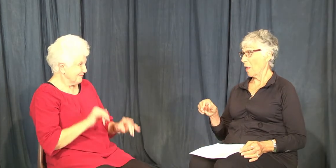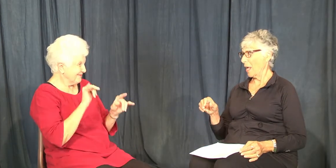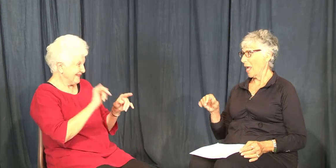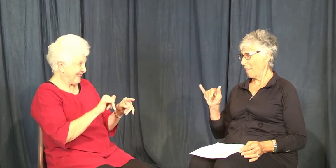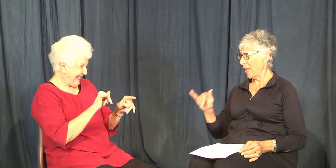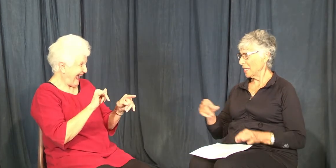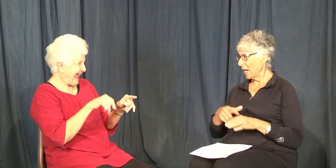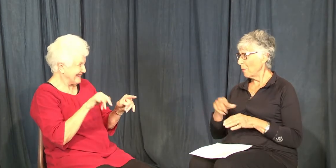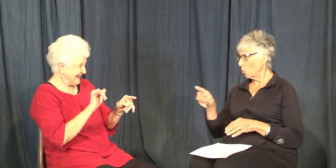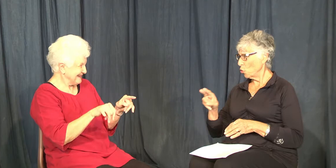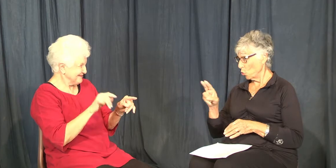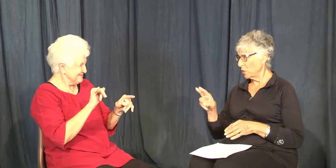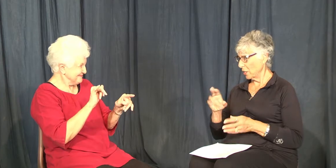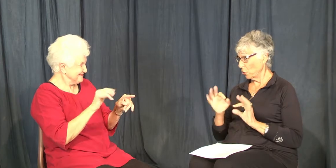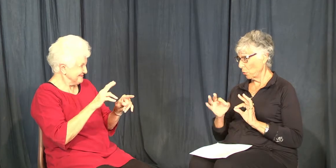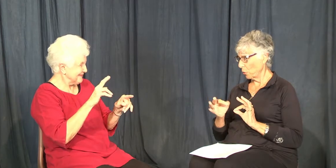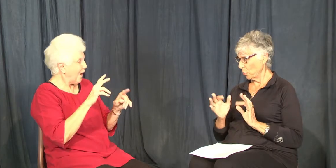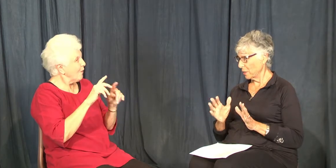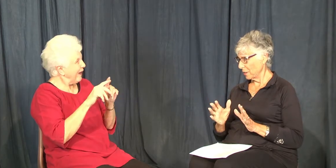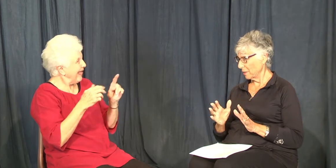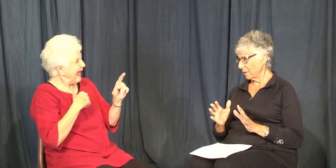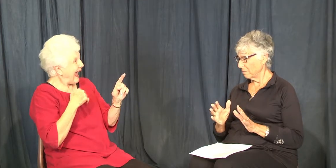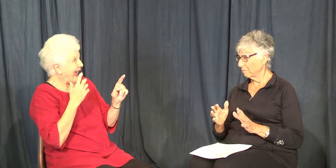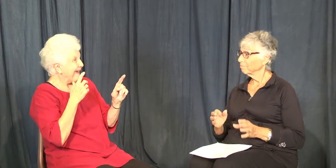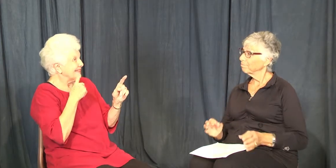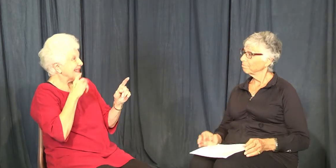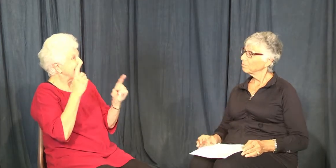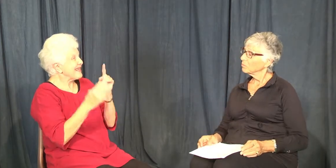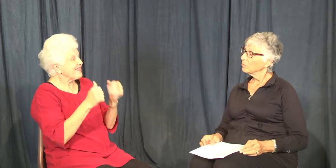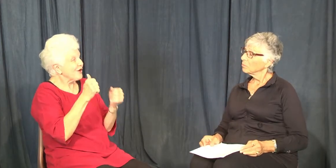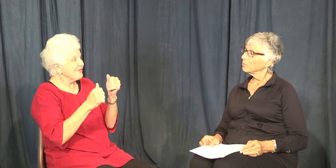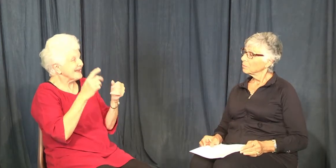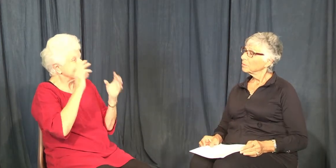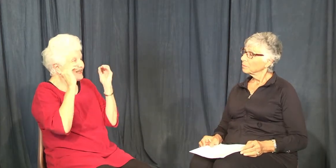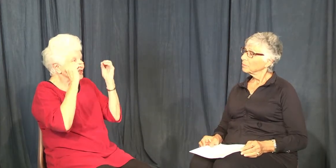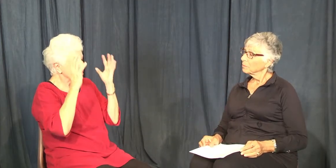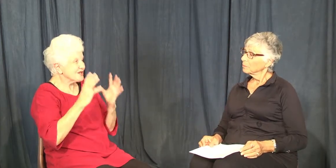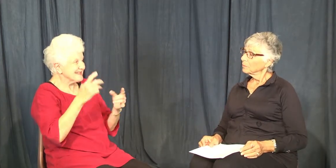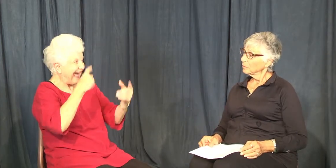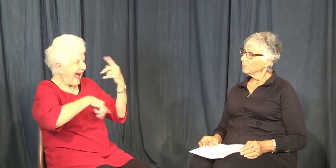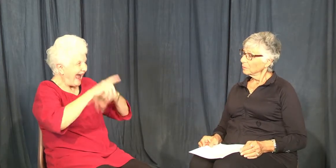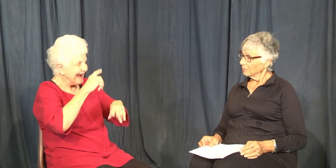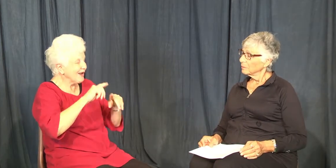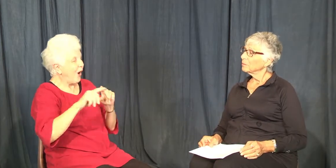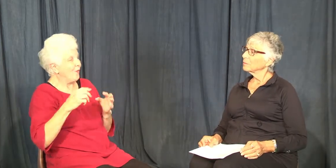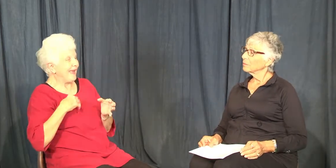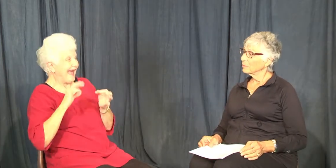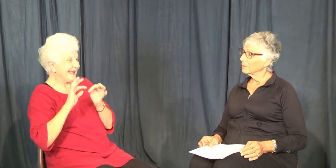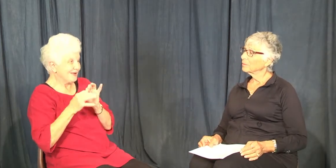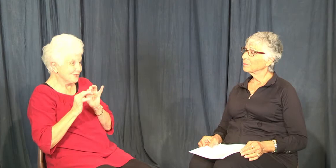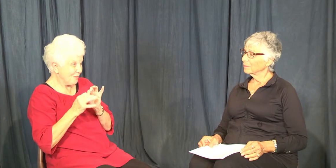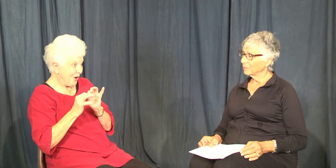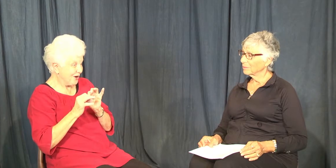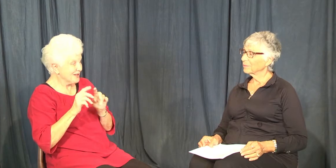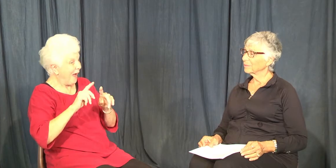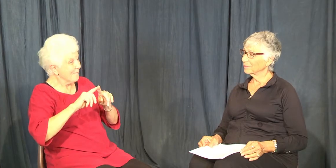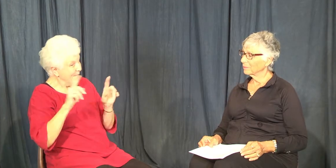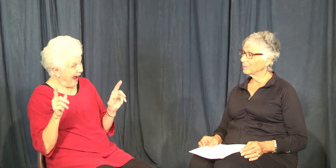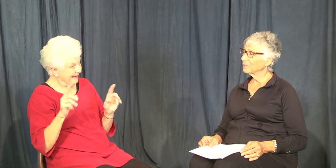At that time you used interpreters? Well, either the teacher signed or I had an interpreter.